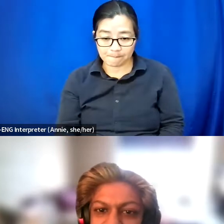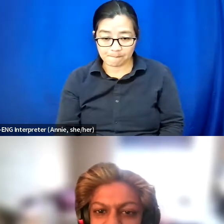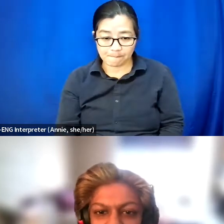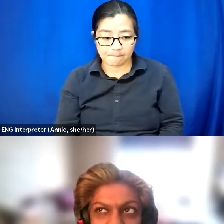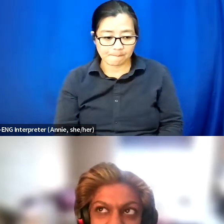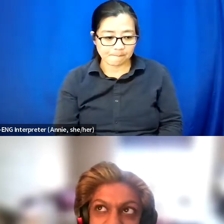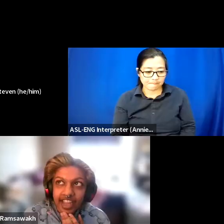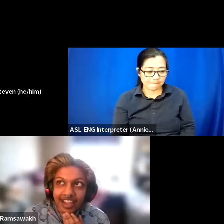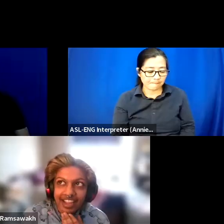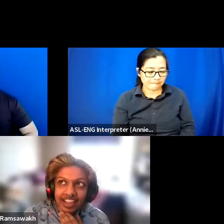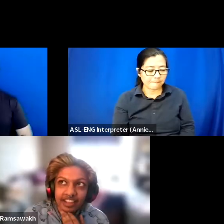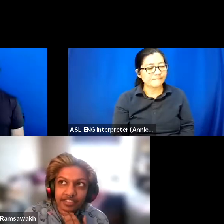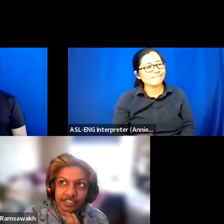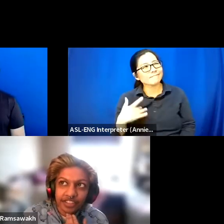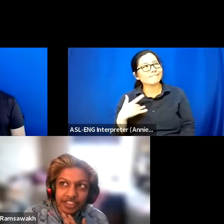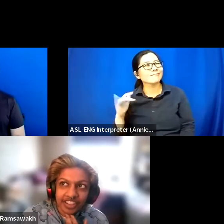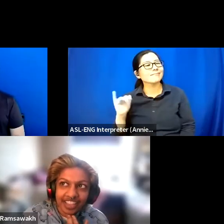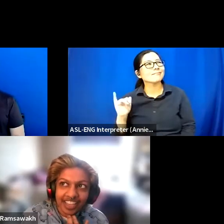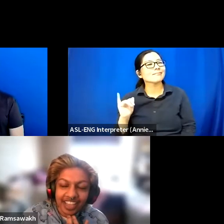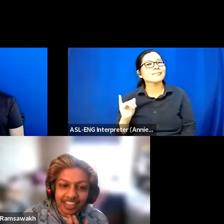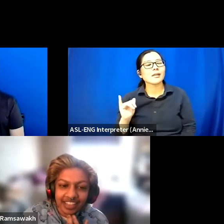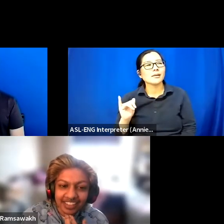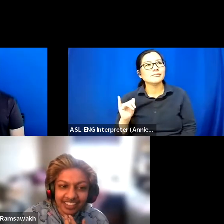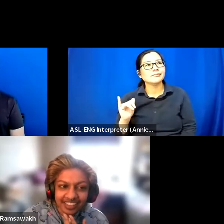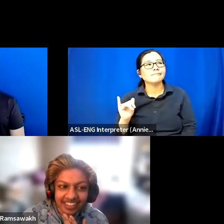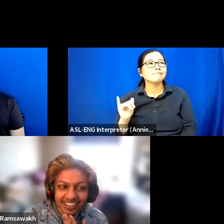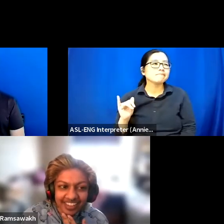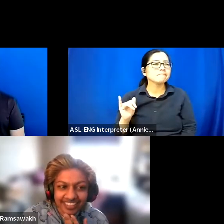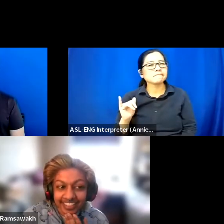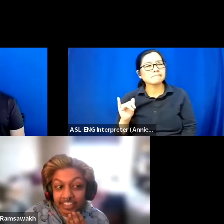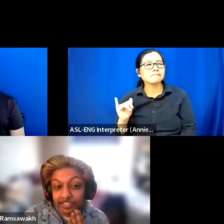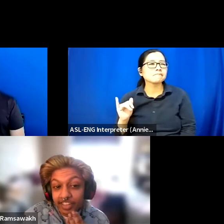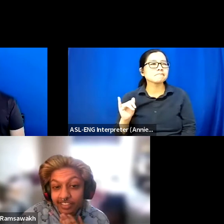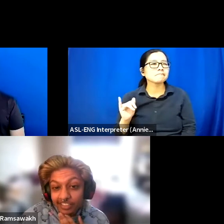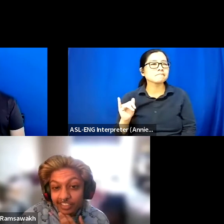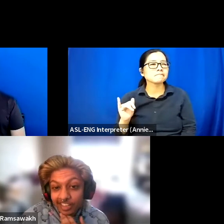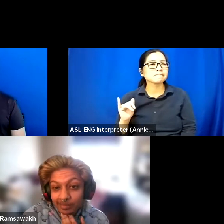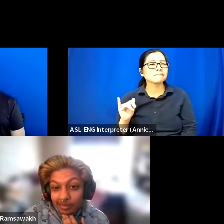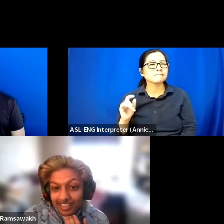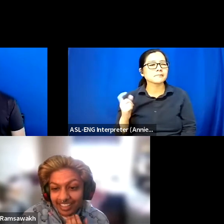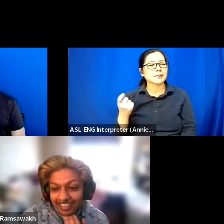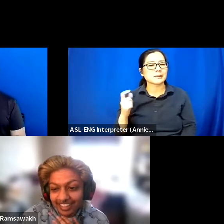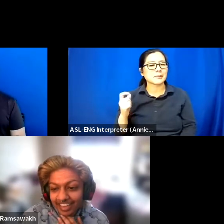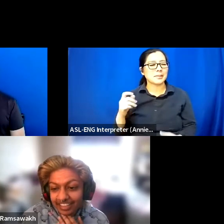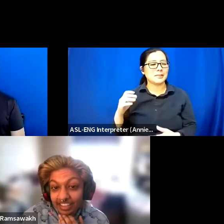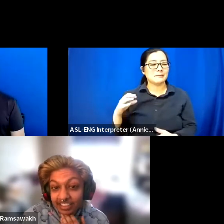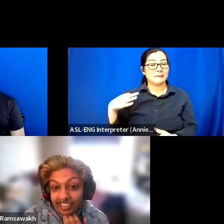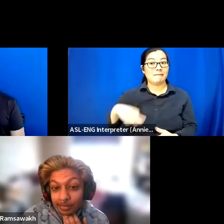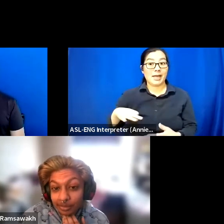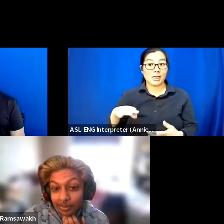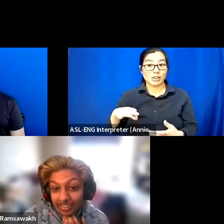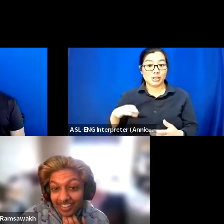I feel I have a slight advantage in being an unacceptable crip.